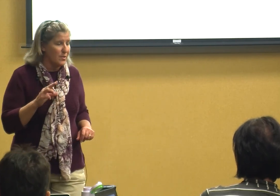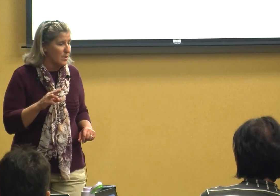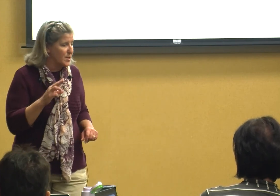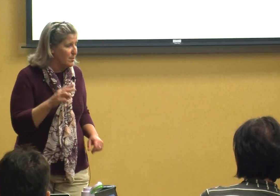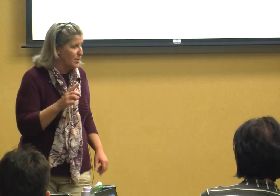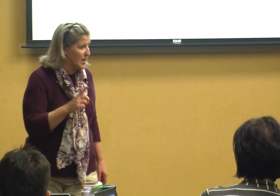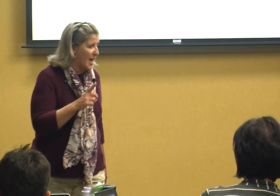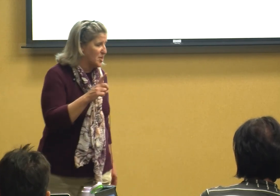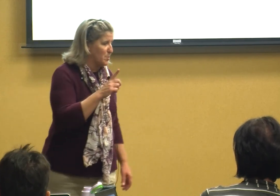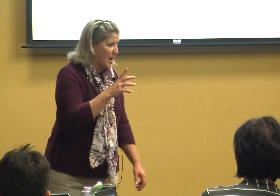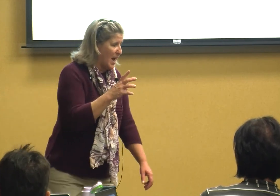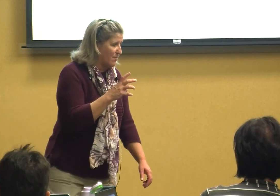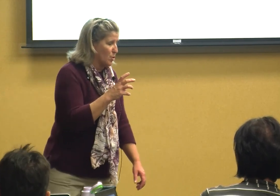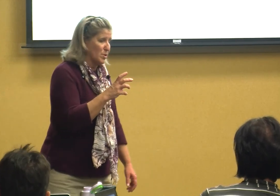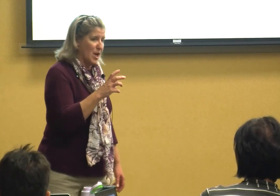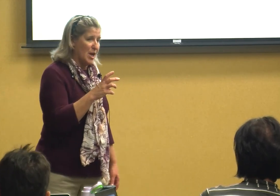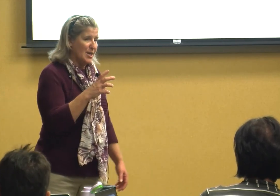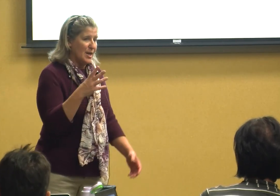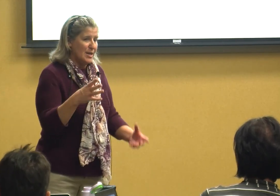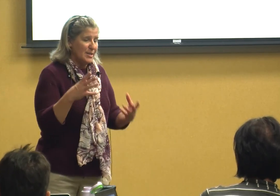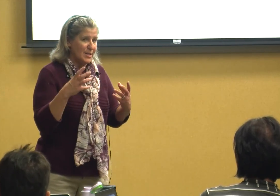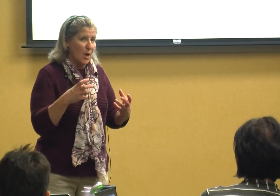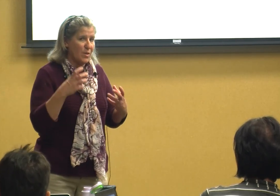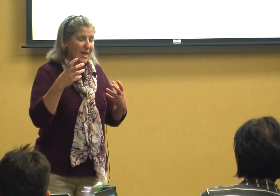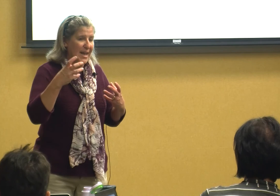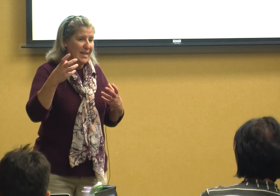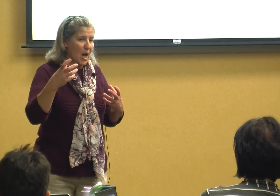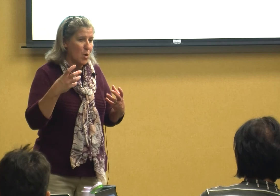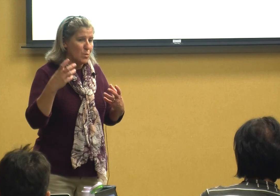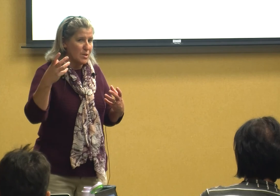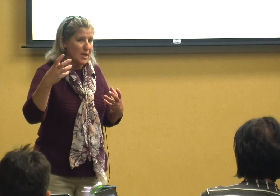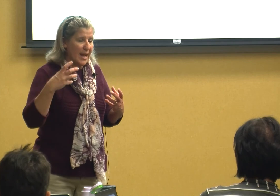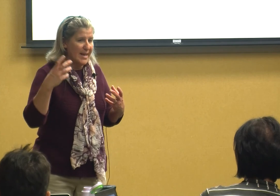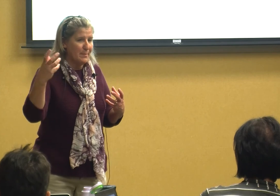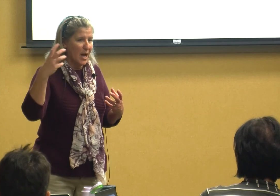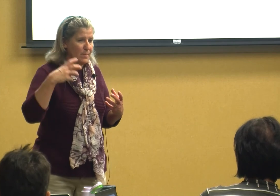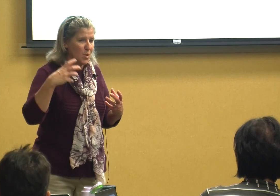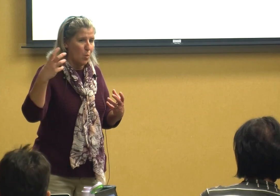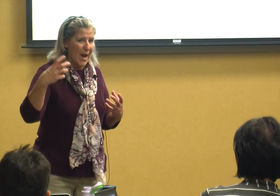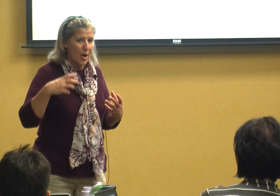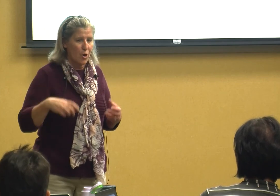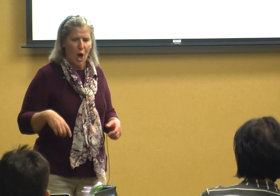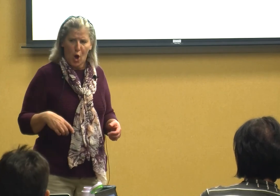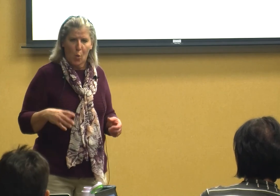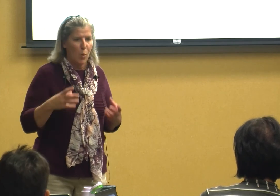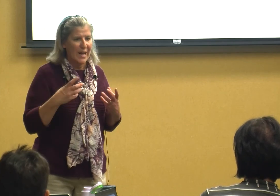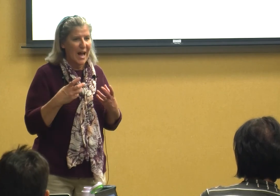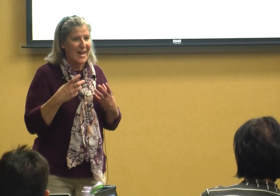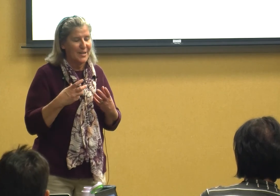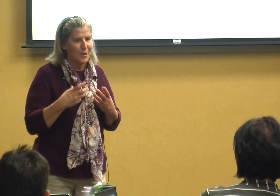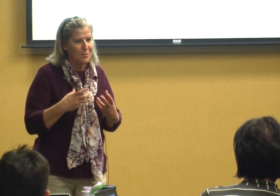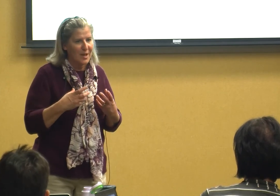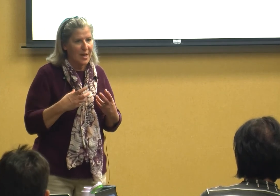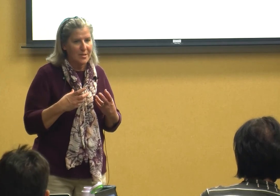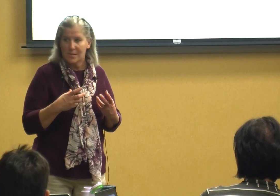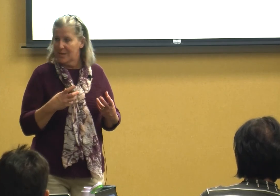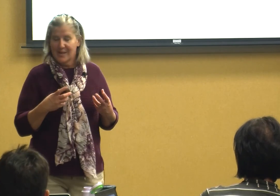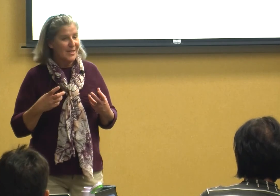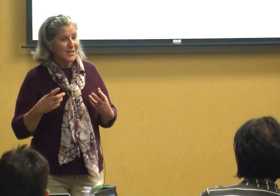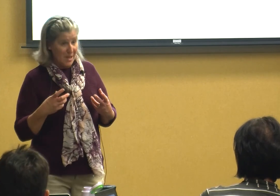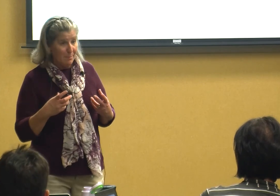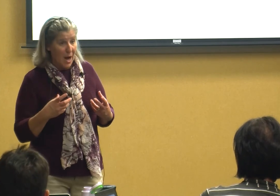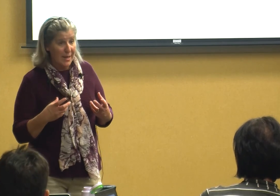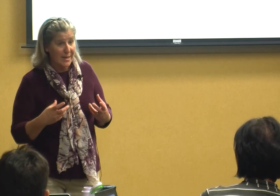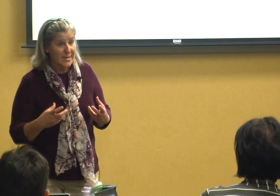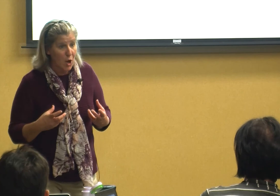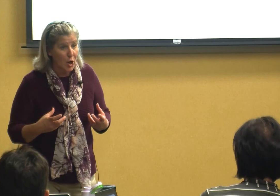those communication behaviors so that he knows he becomes aware oh when I do this somebody's going